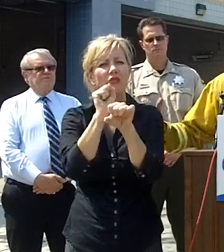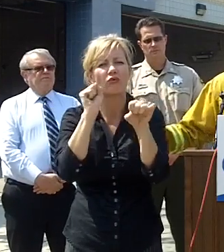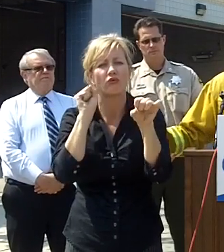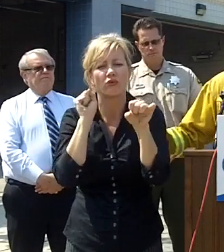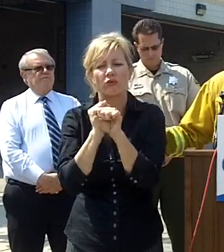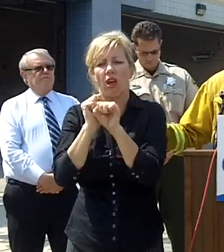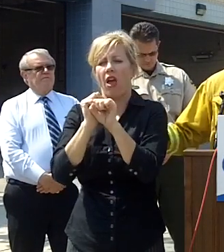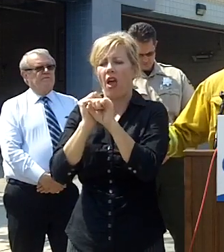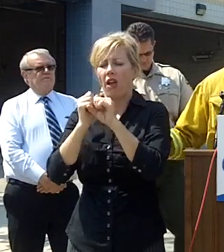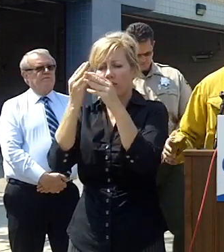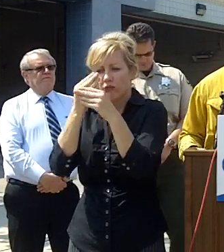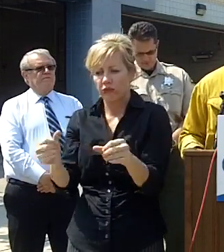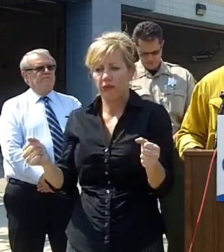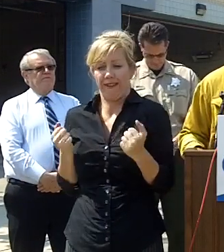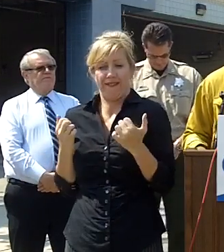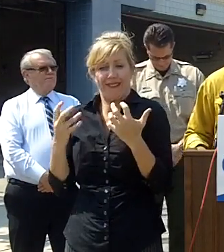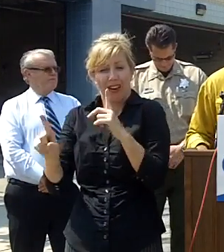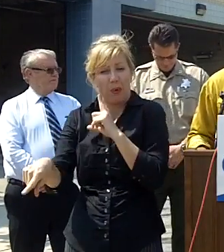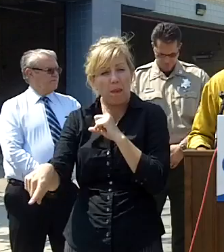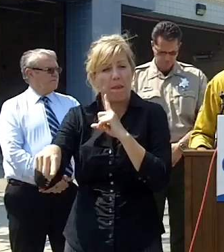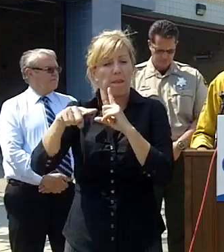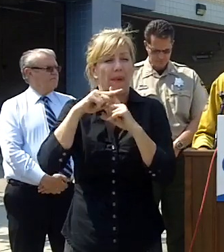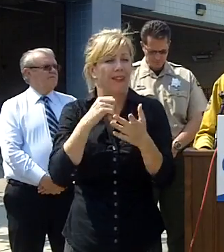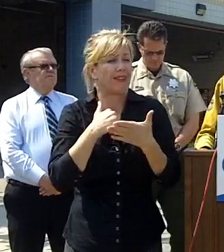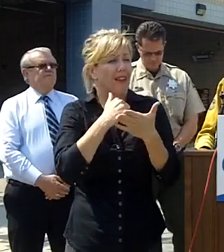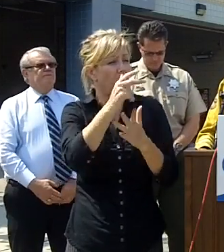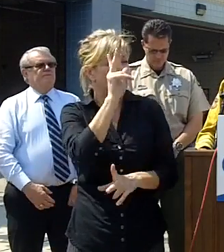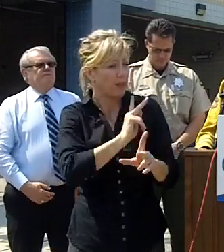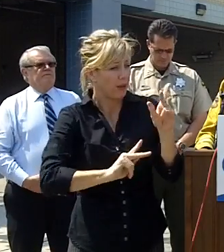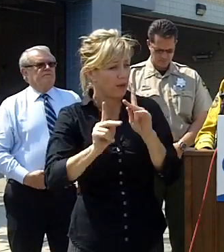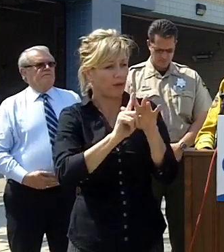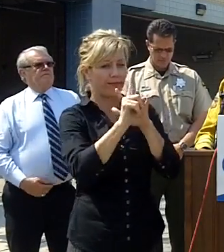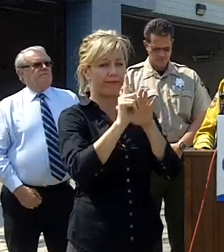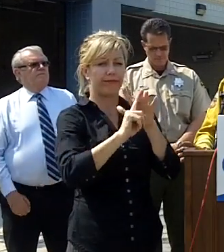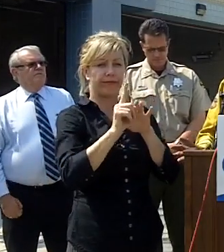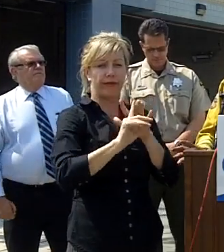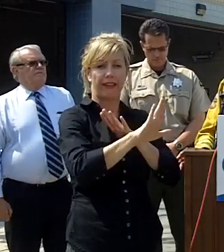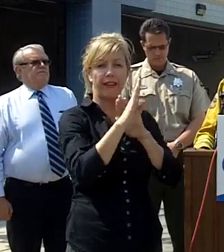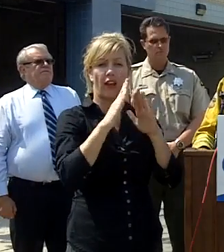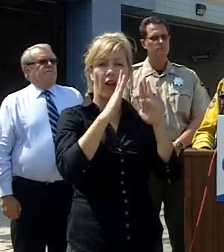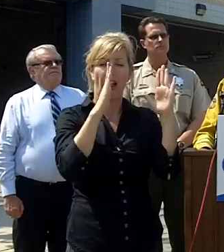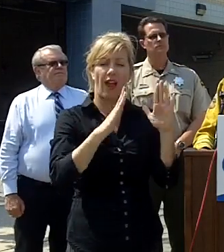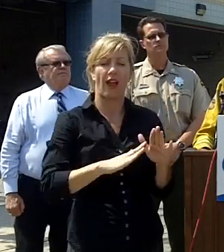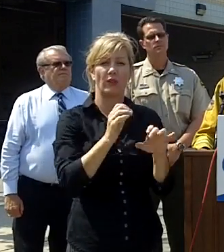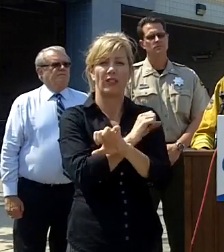people get out of their homes effective and safely currently the four greatest spreads been stopped